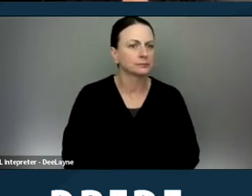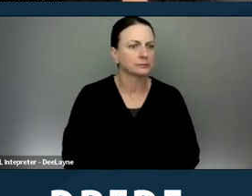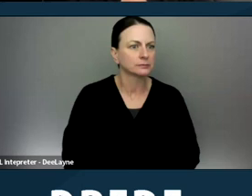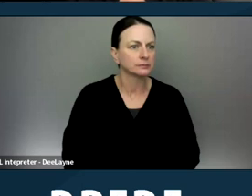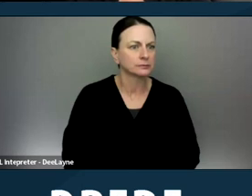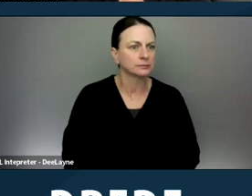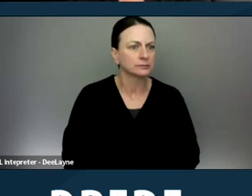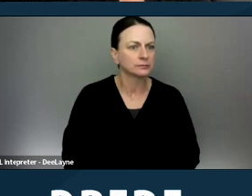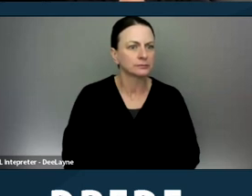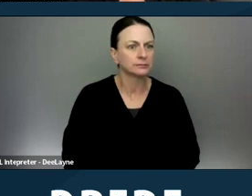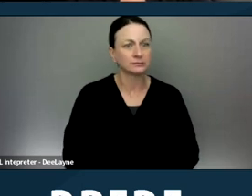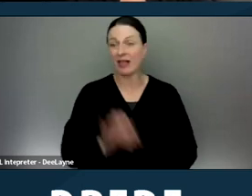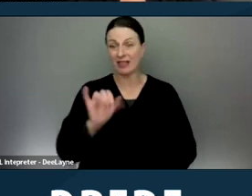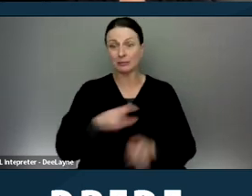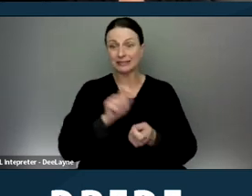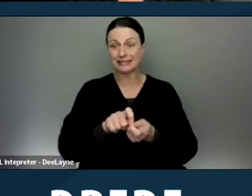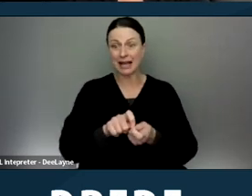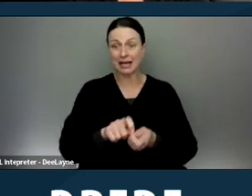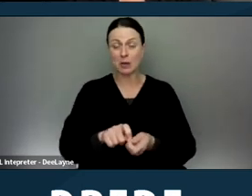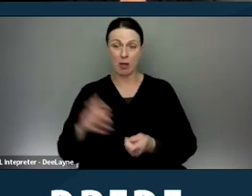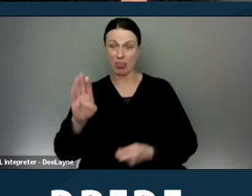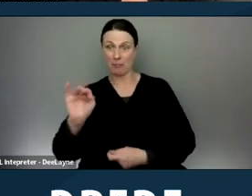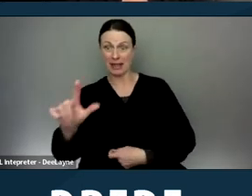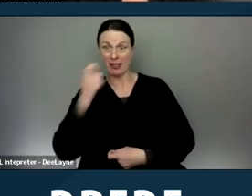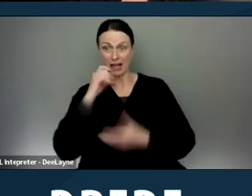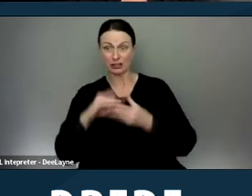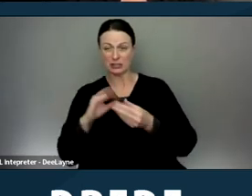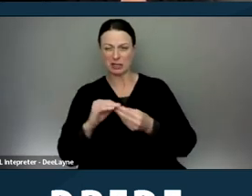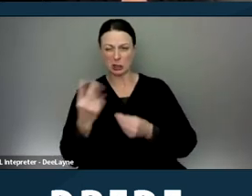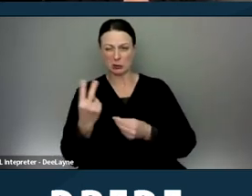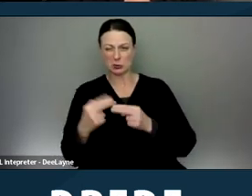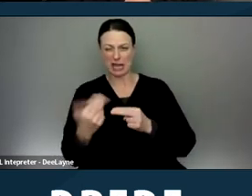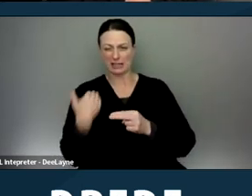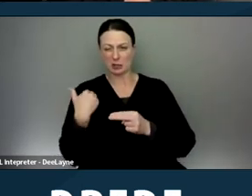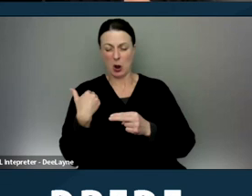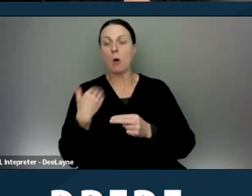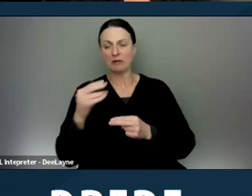That was exactly what the bill that I just mentioned two slides ago did. It redefined source